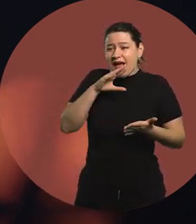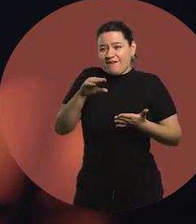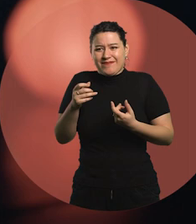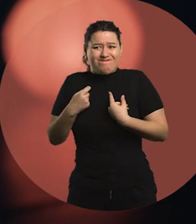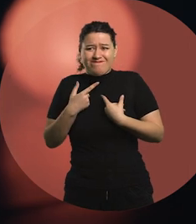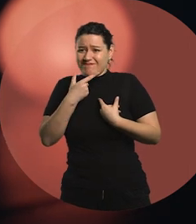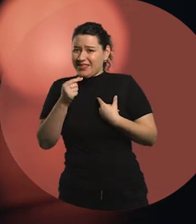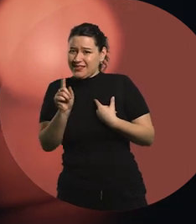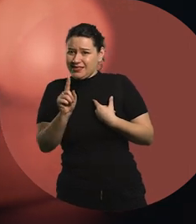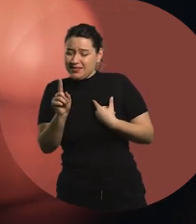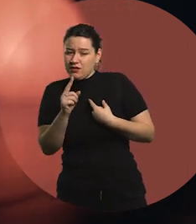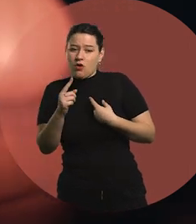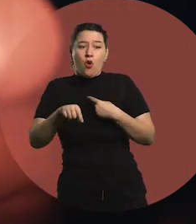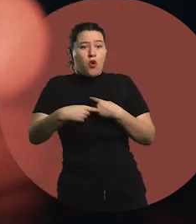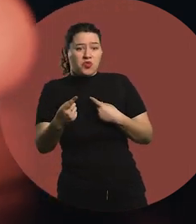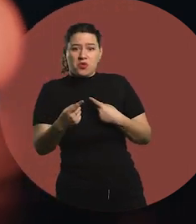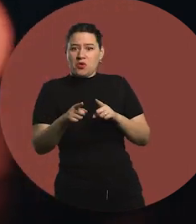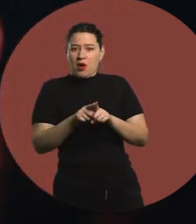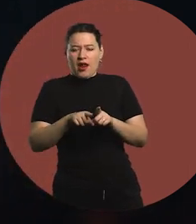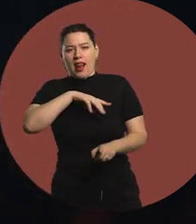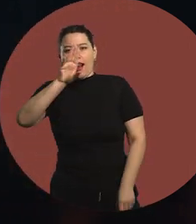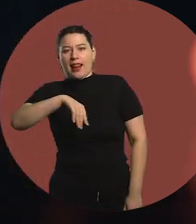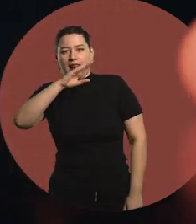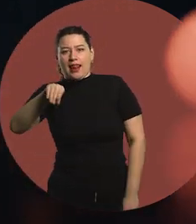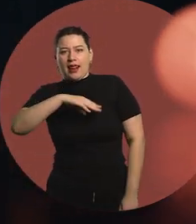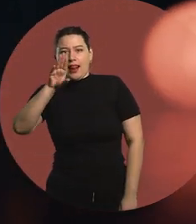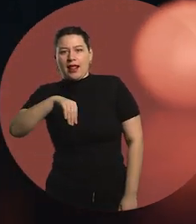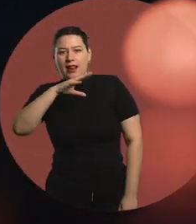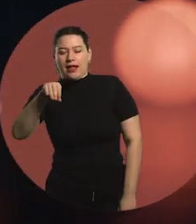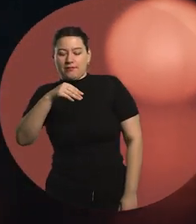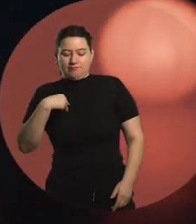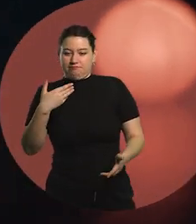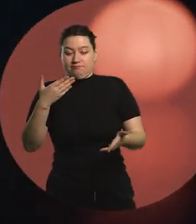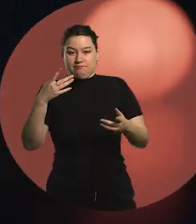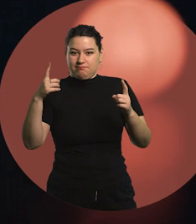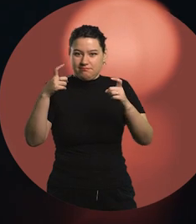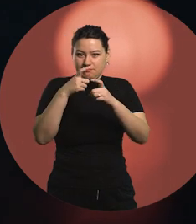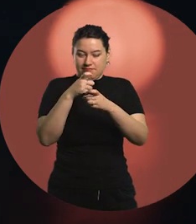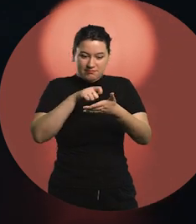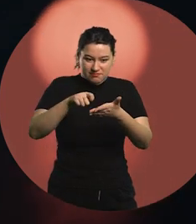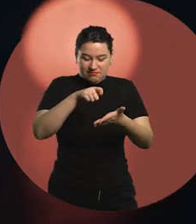Others will have an easier time speaking a lot and may have great difficulty in writing,